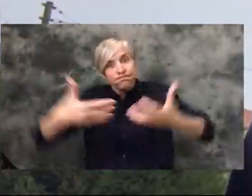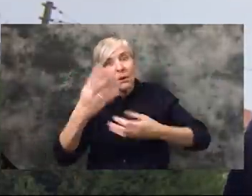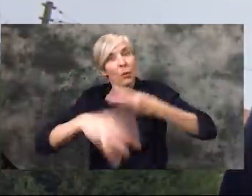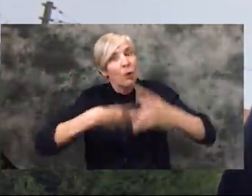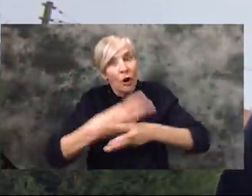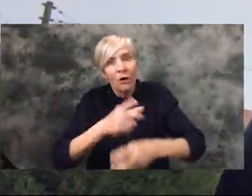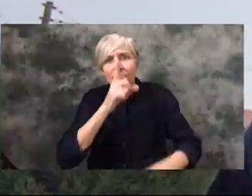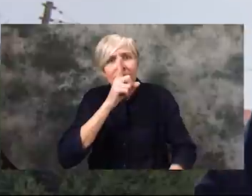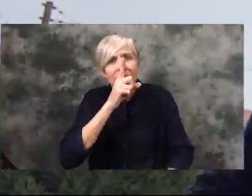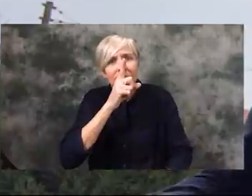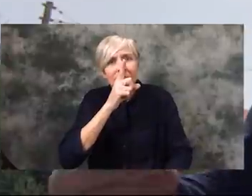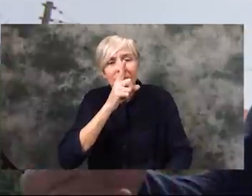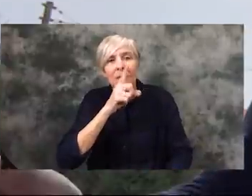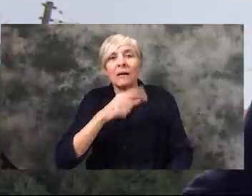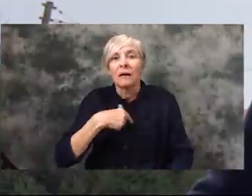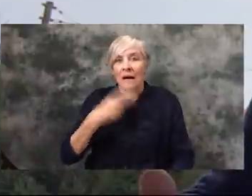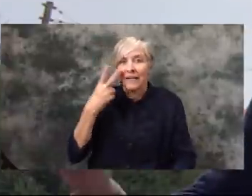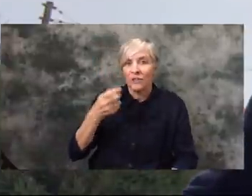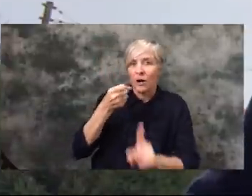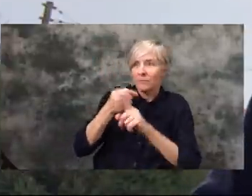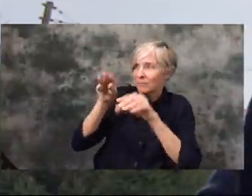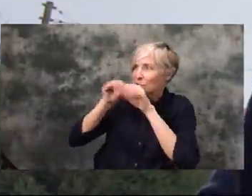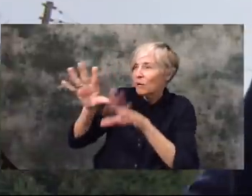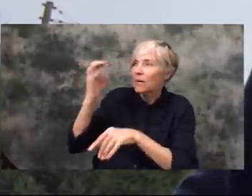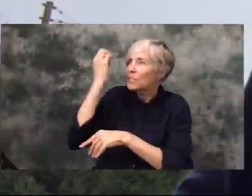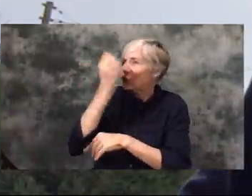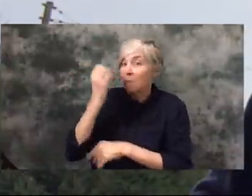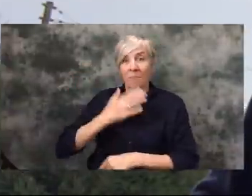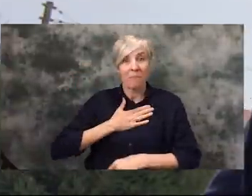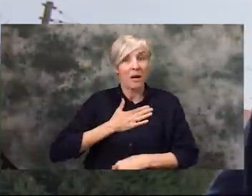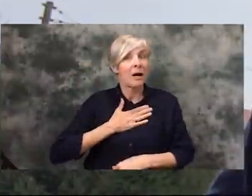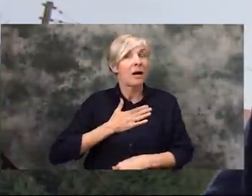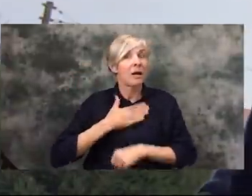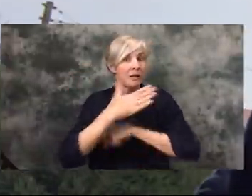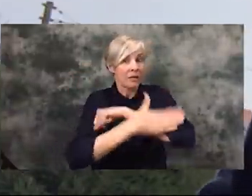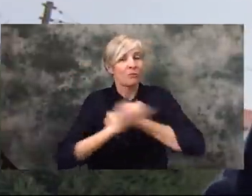pandemic until it started appearing in Europe as well, especially in my country